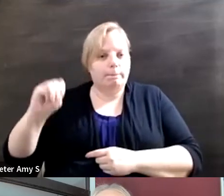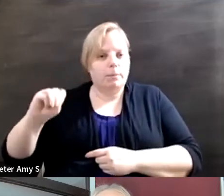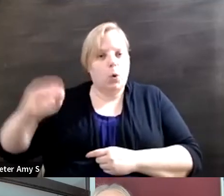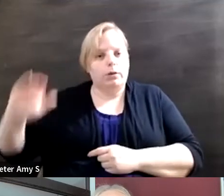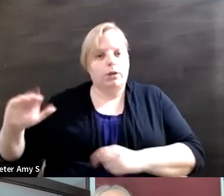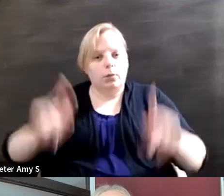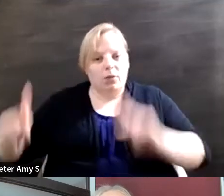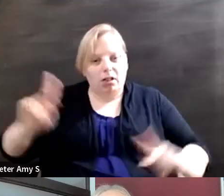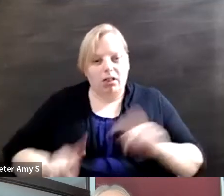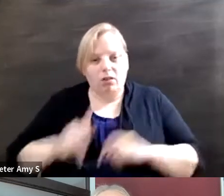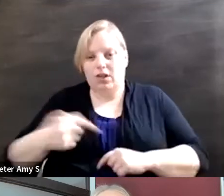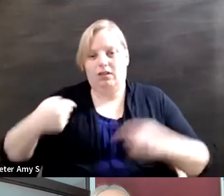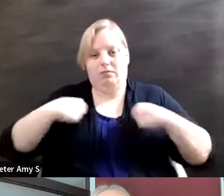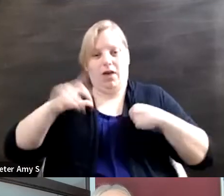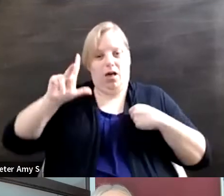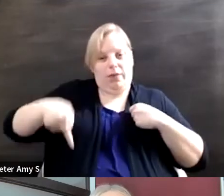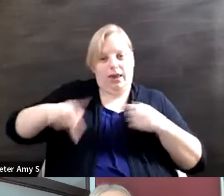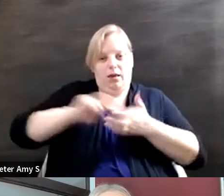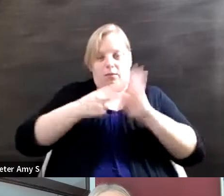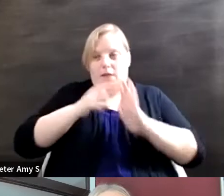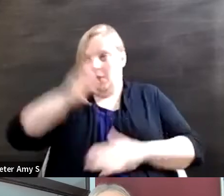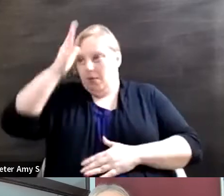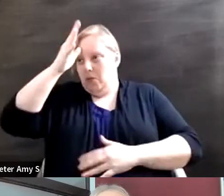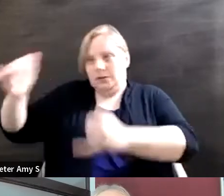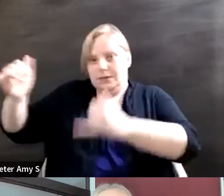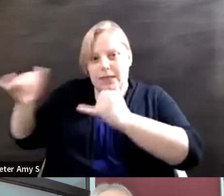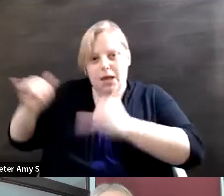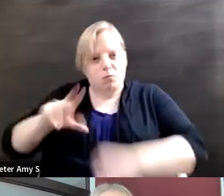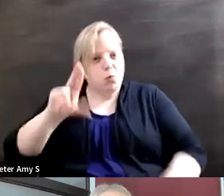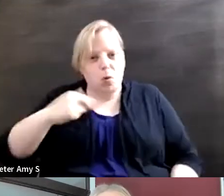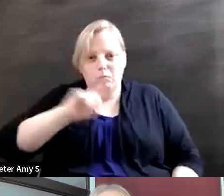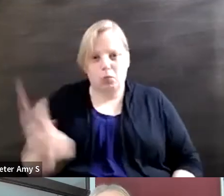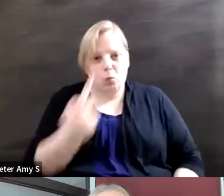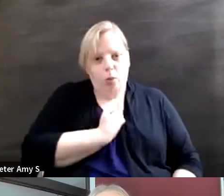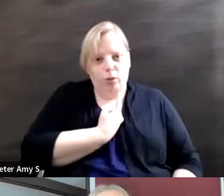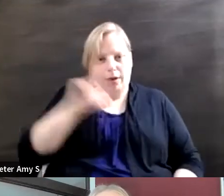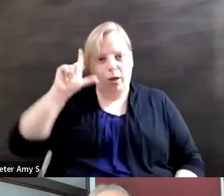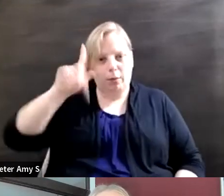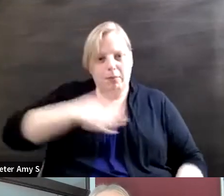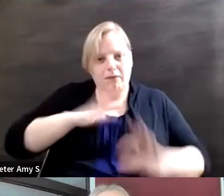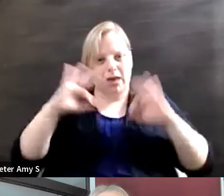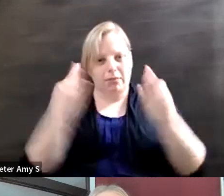because I'm an LP doesn't mean my parents are. I'm the only LP in my family and and we assume